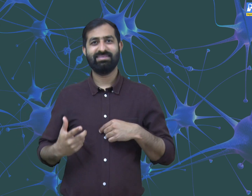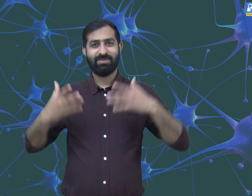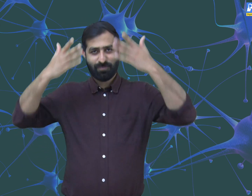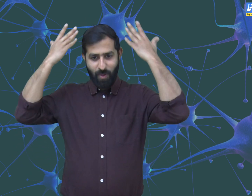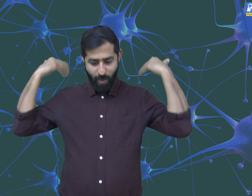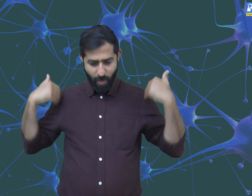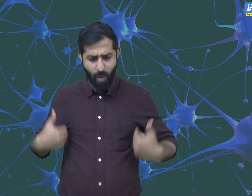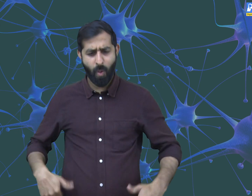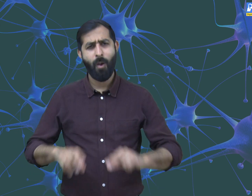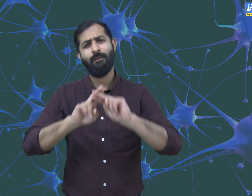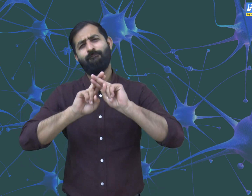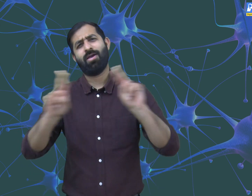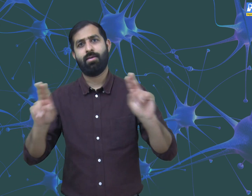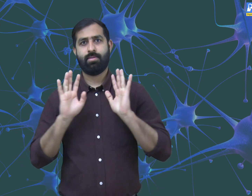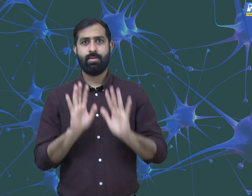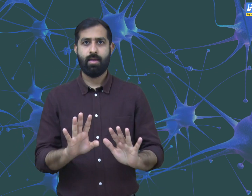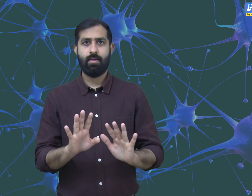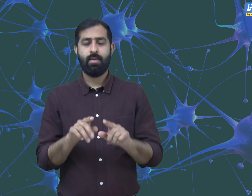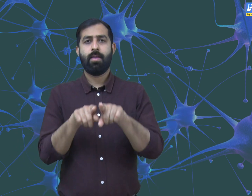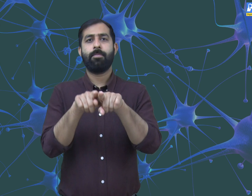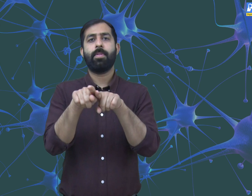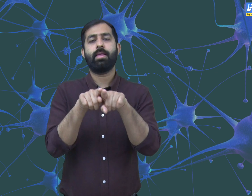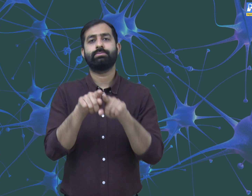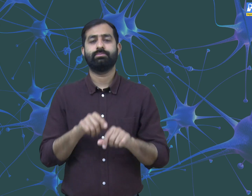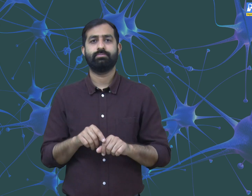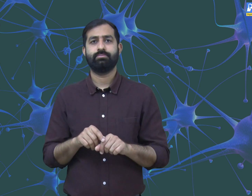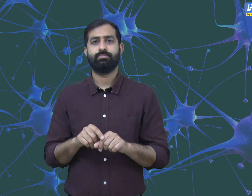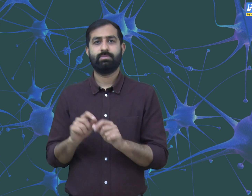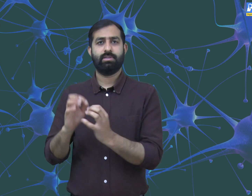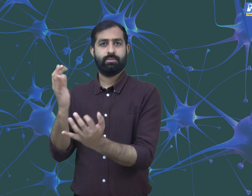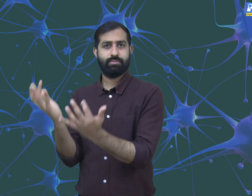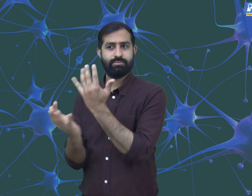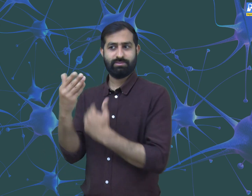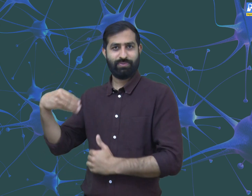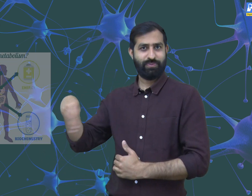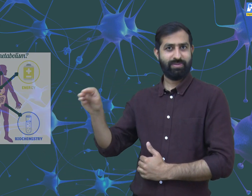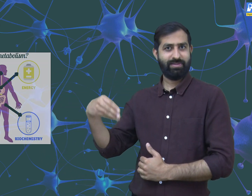as breathing, repairing cells and digesting food. For example, when something is burning